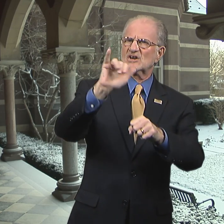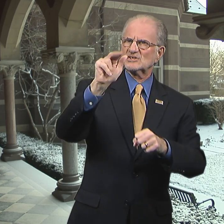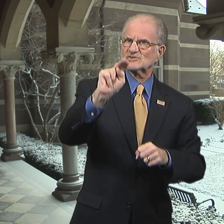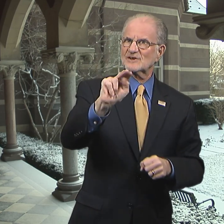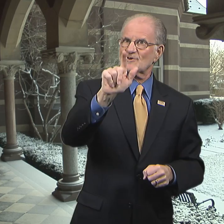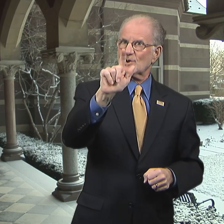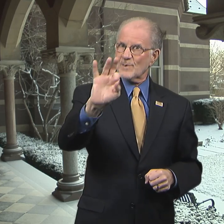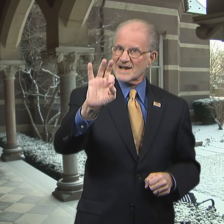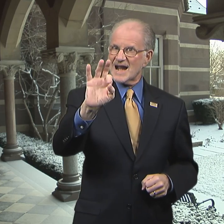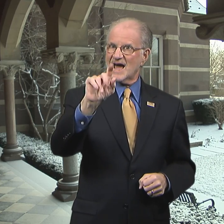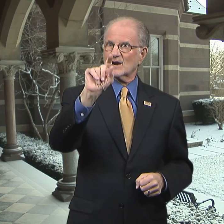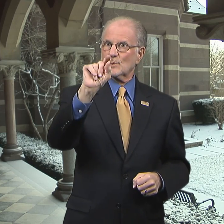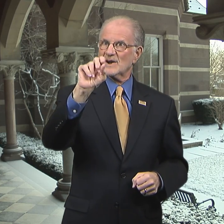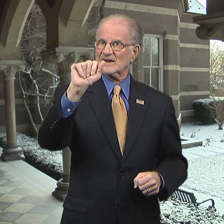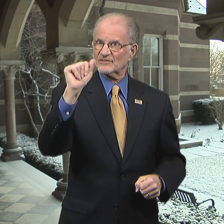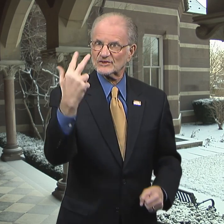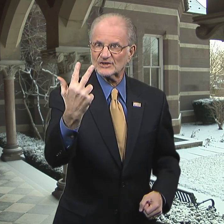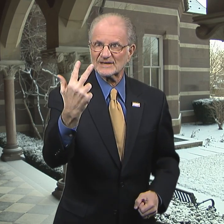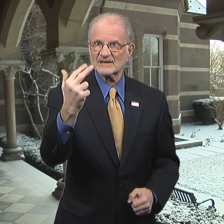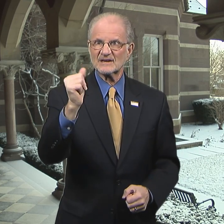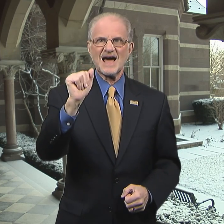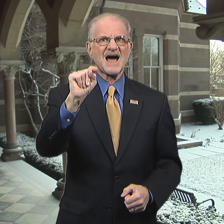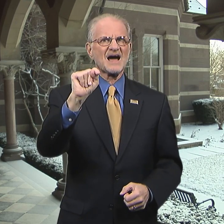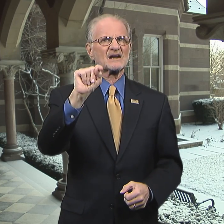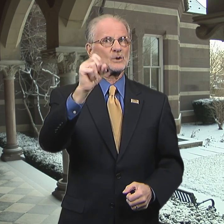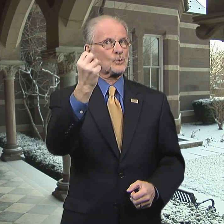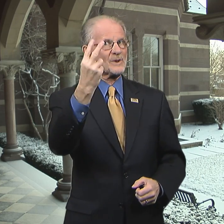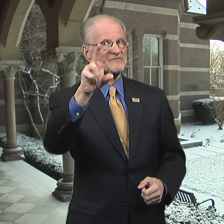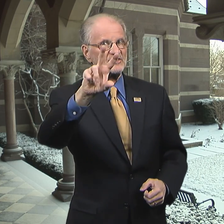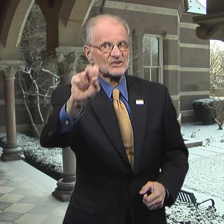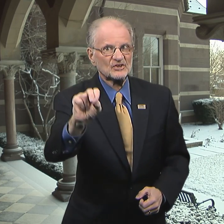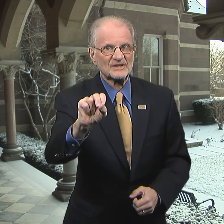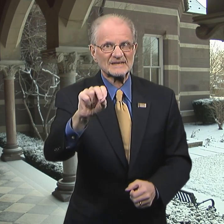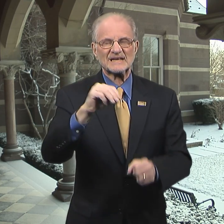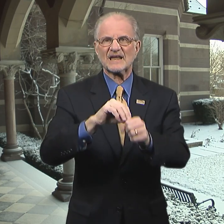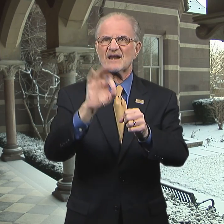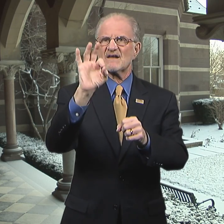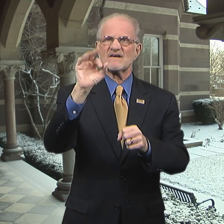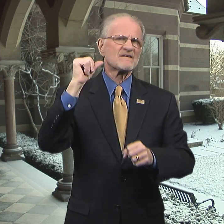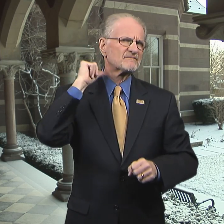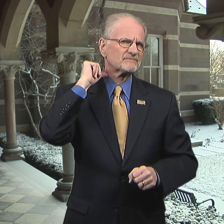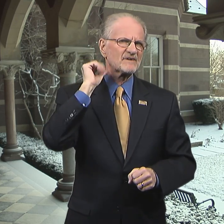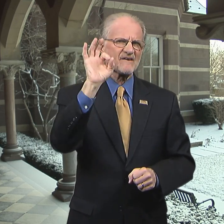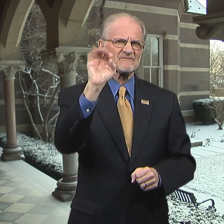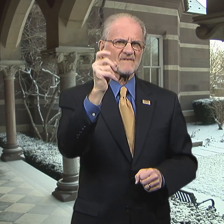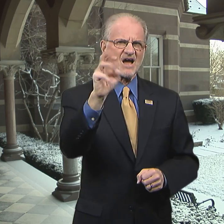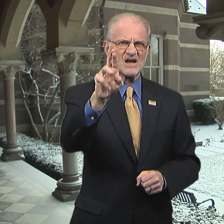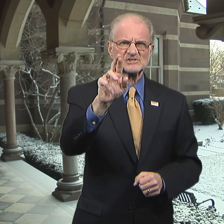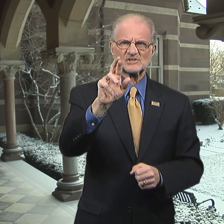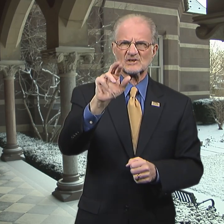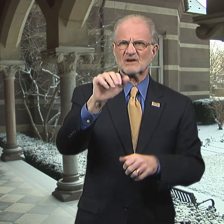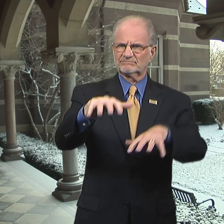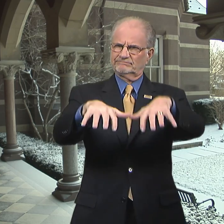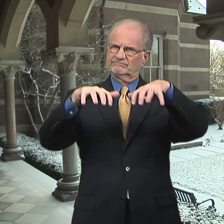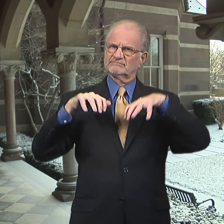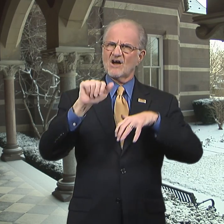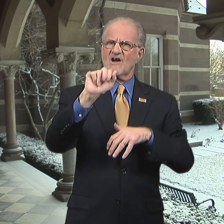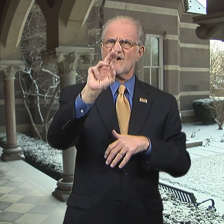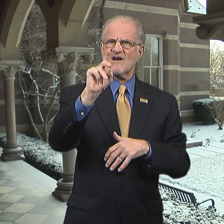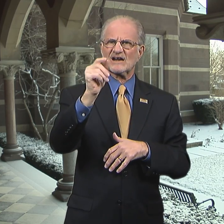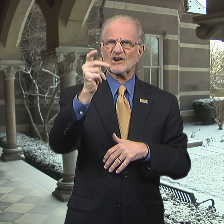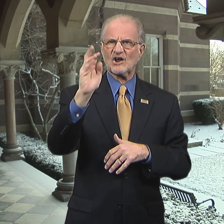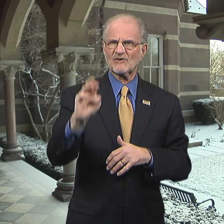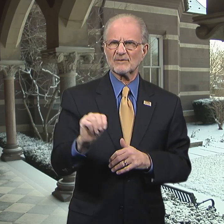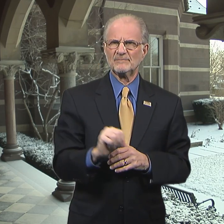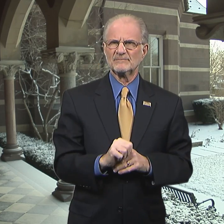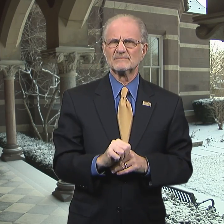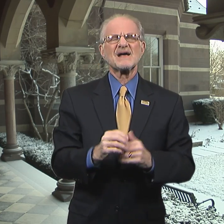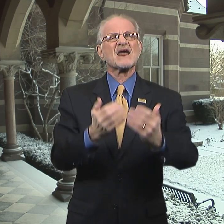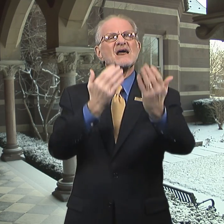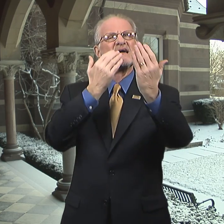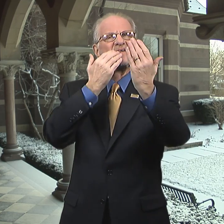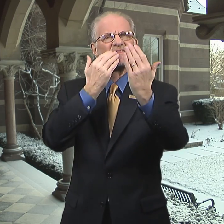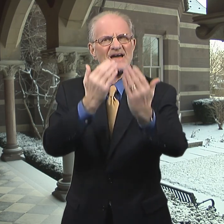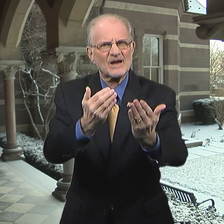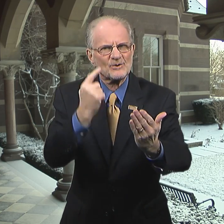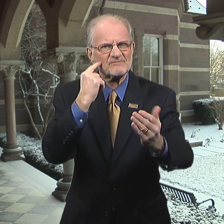January 29, 2013 at 12:30 p.m. in Foster Auditorium.